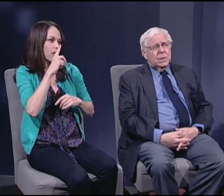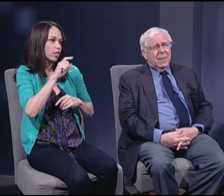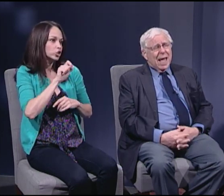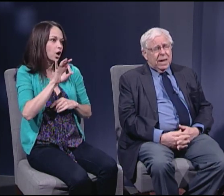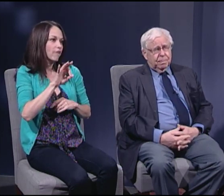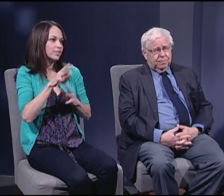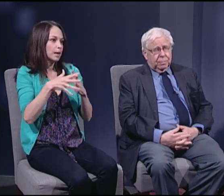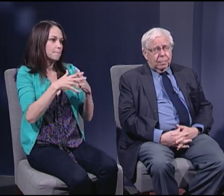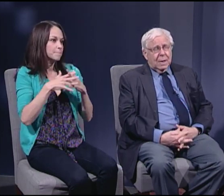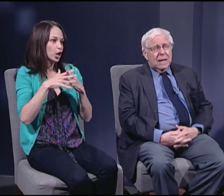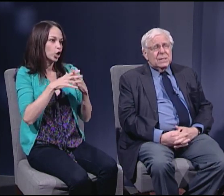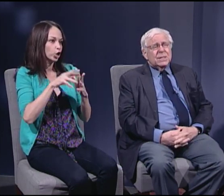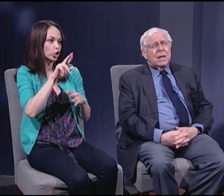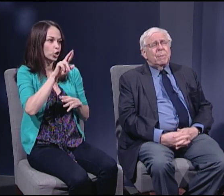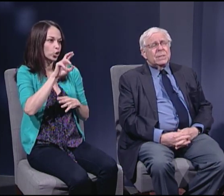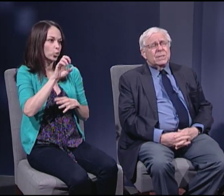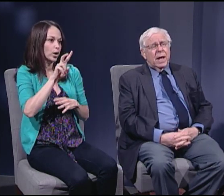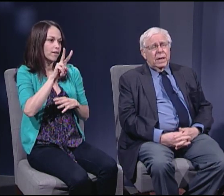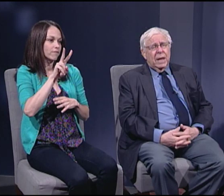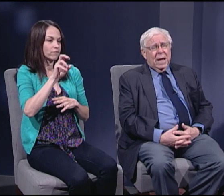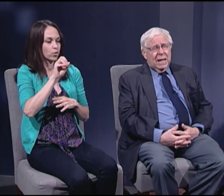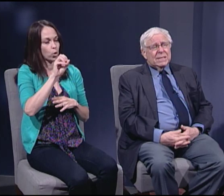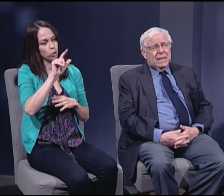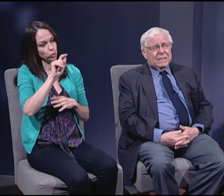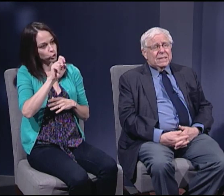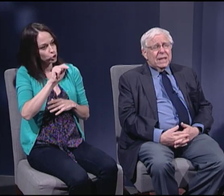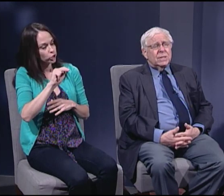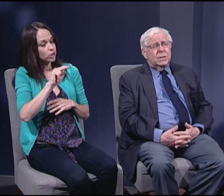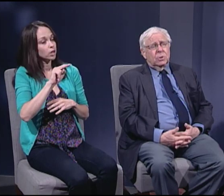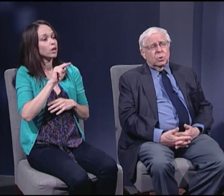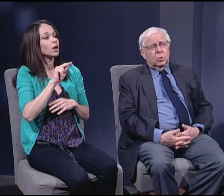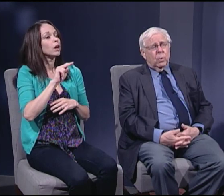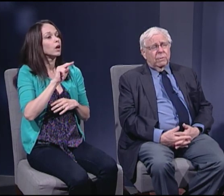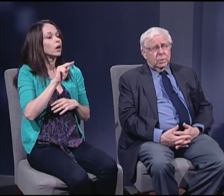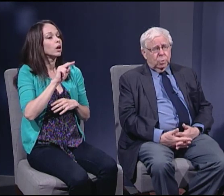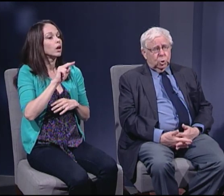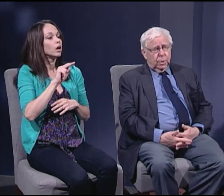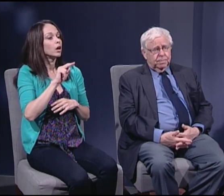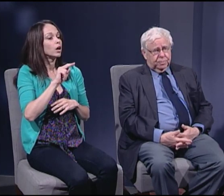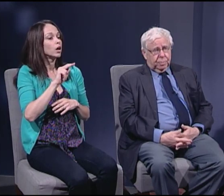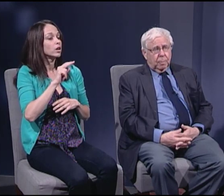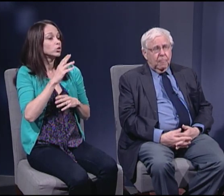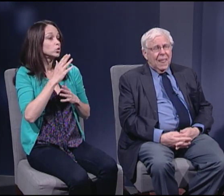that to some extent it's a citizen's revolution